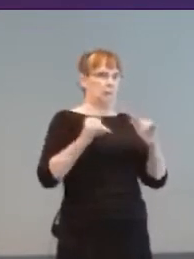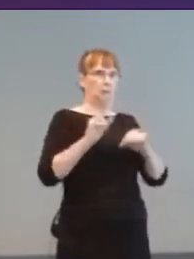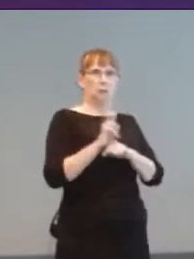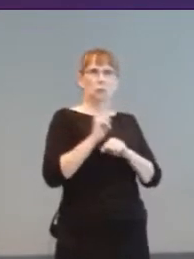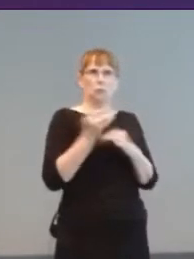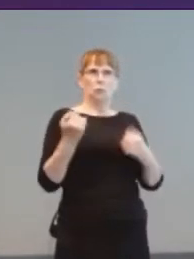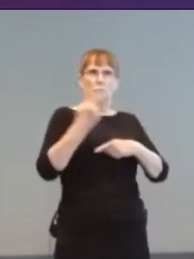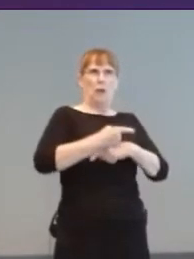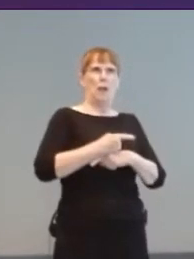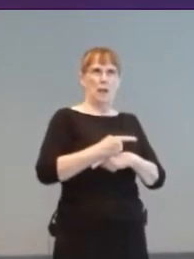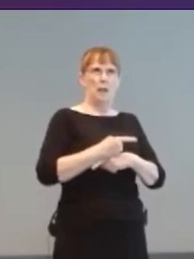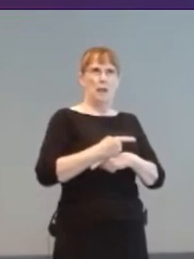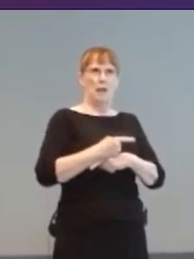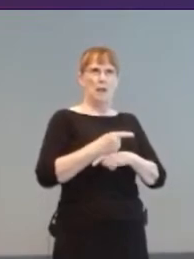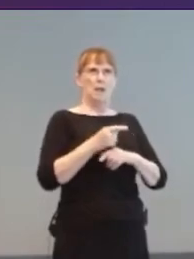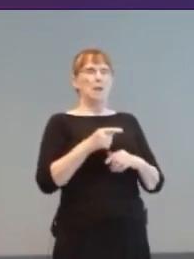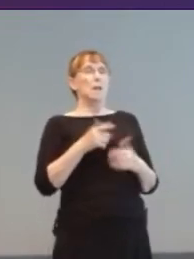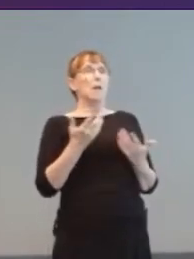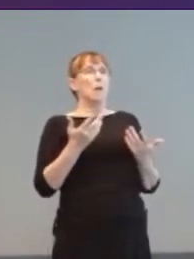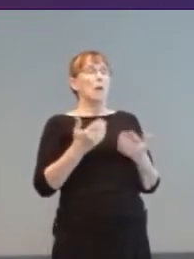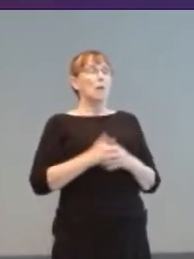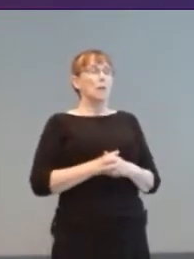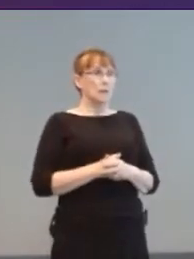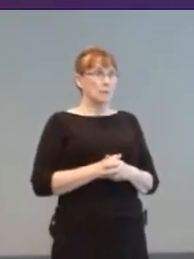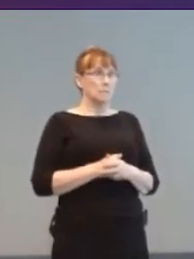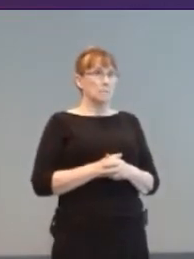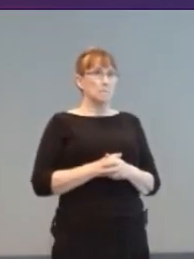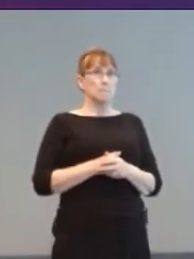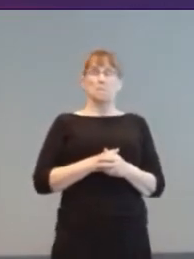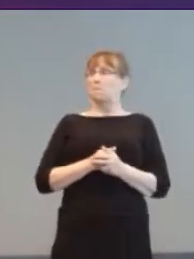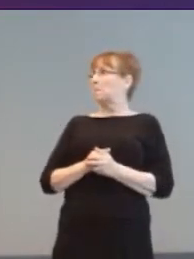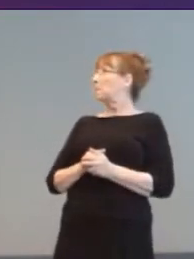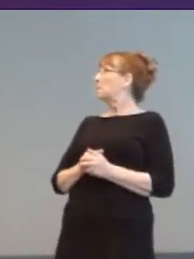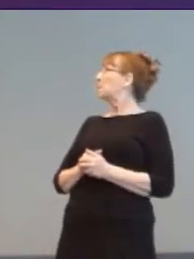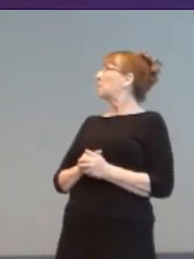Getting a bigger television could help. This Fresnel lens magnifier,